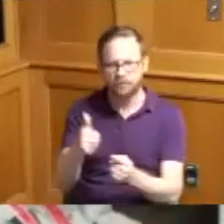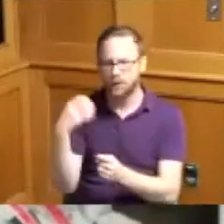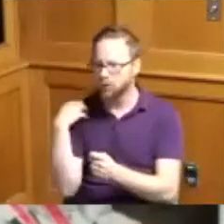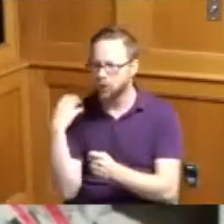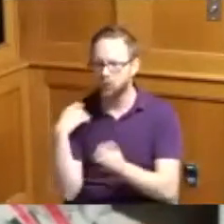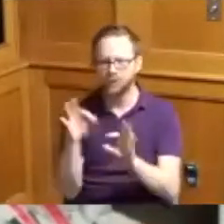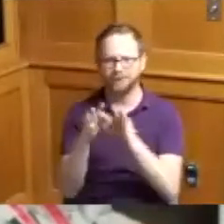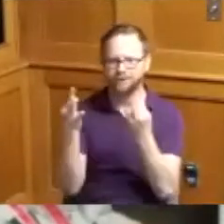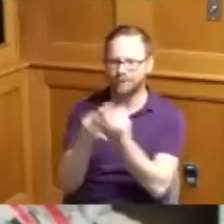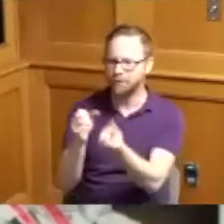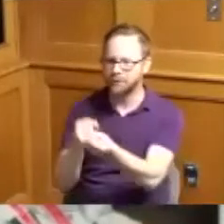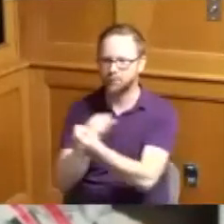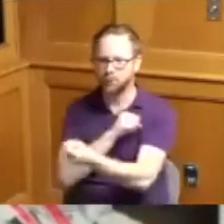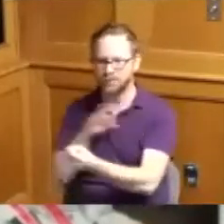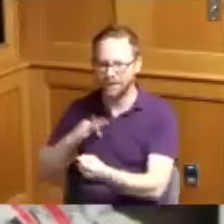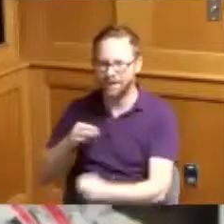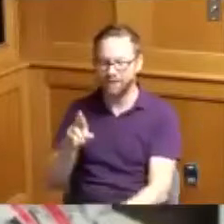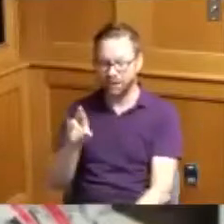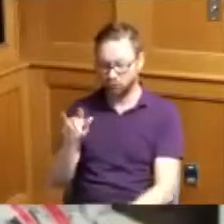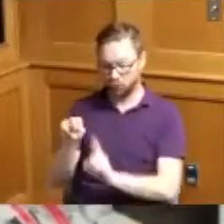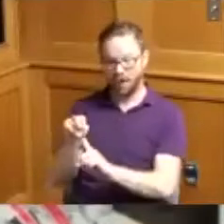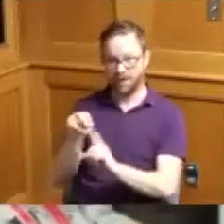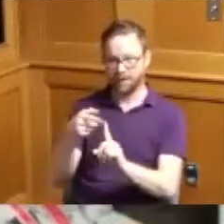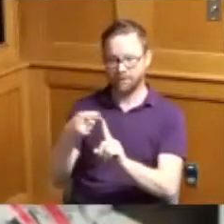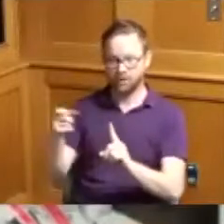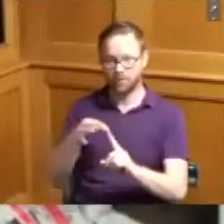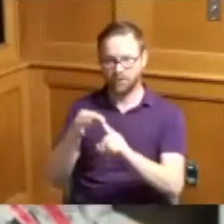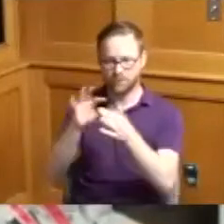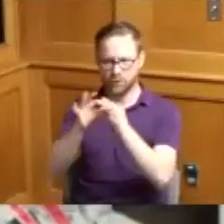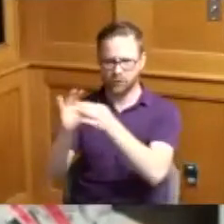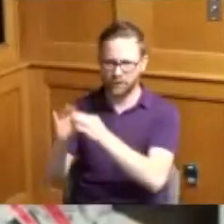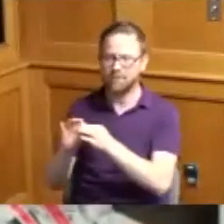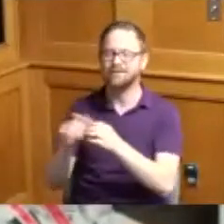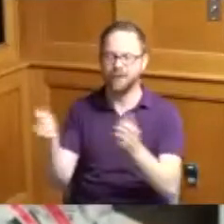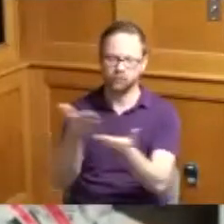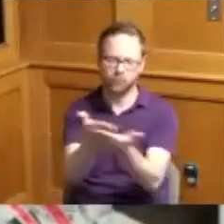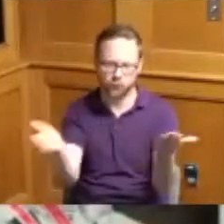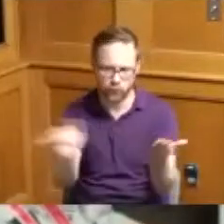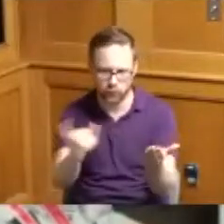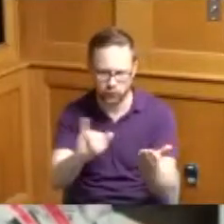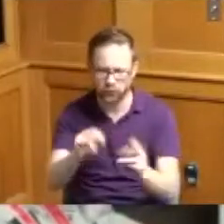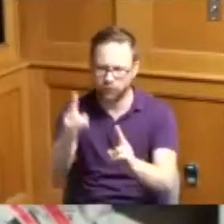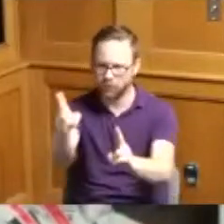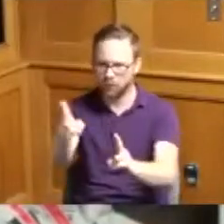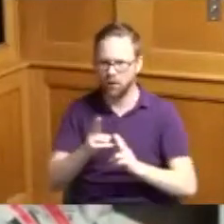and Ryan and Special Olympics to and you all for this this great honor so thank you so much you